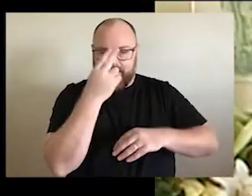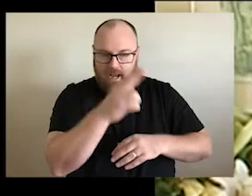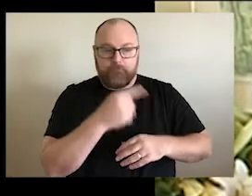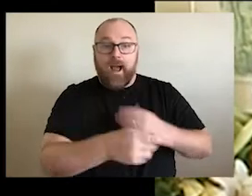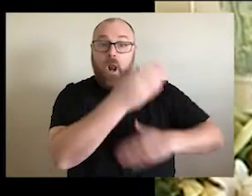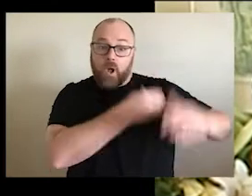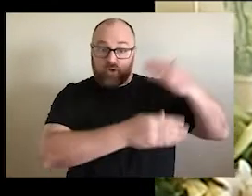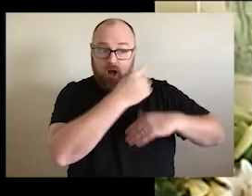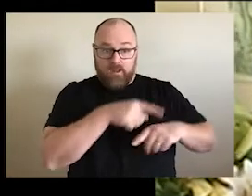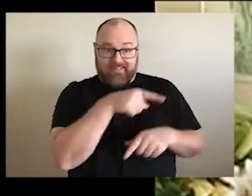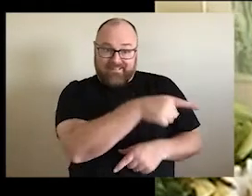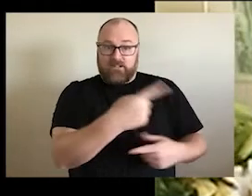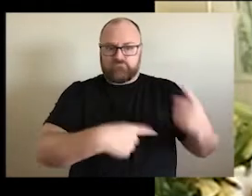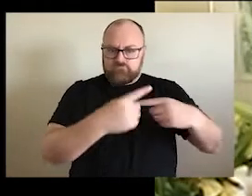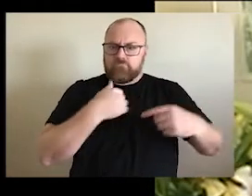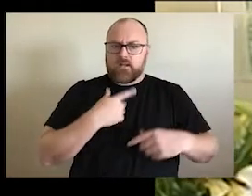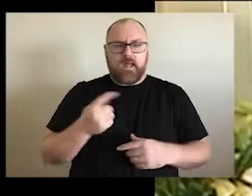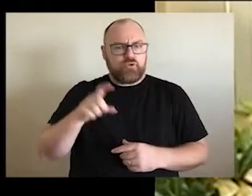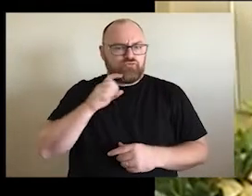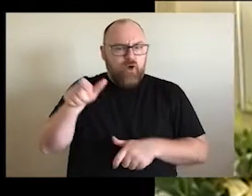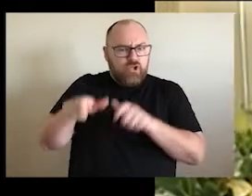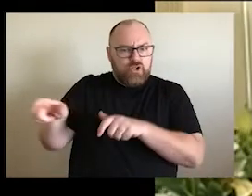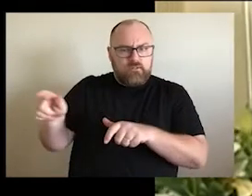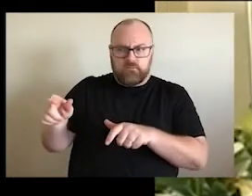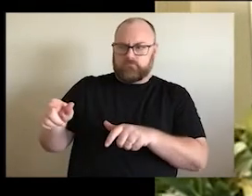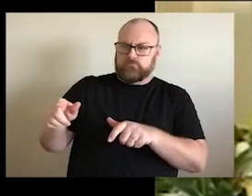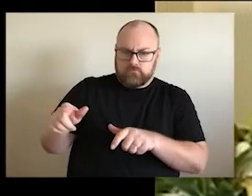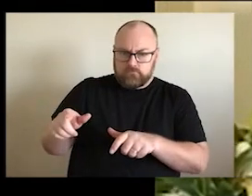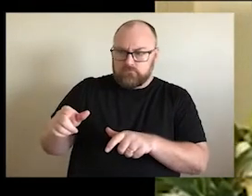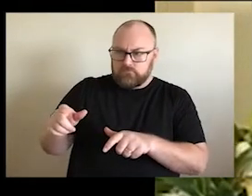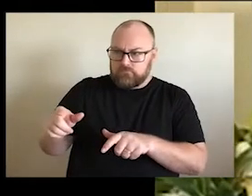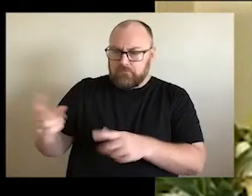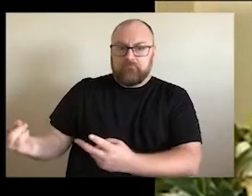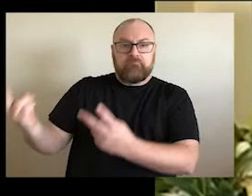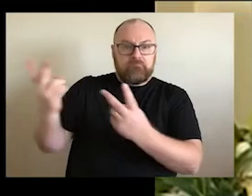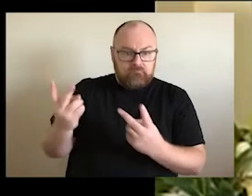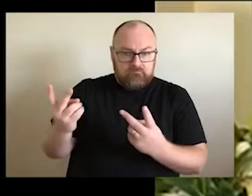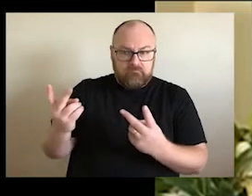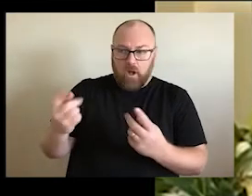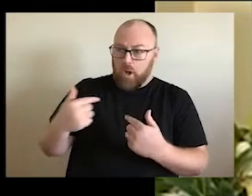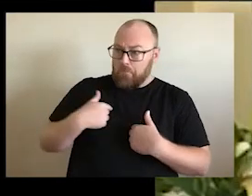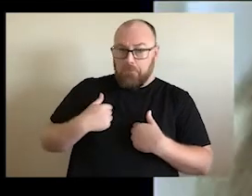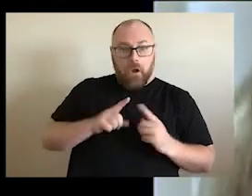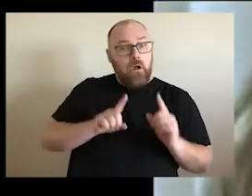said, when strangers came into our country, we would go out to welcome them and he